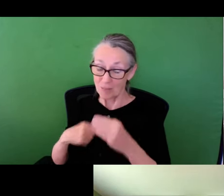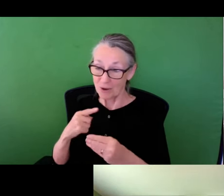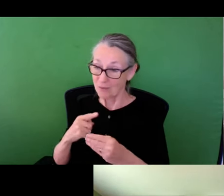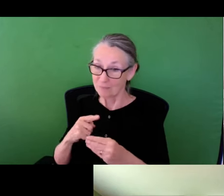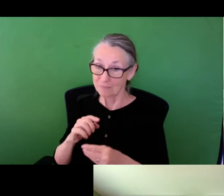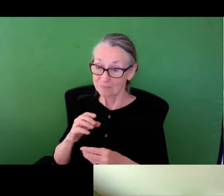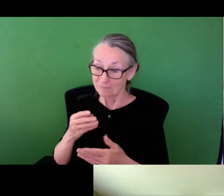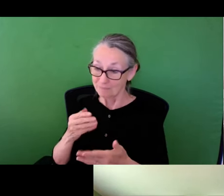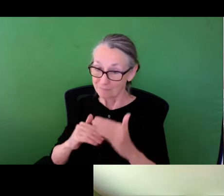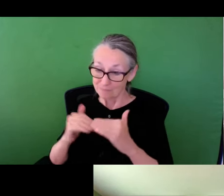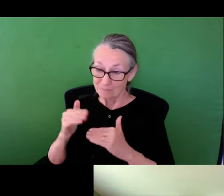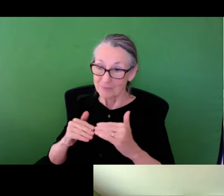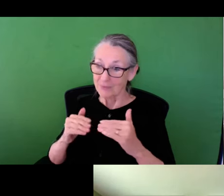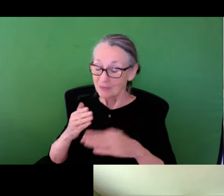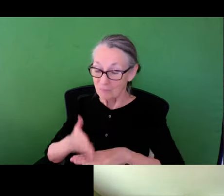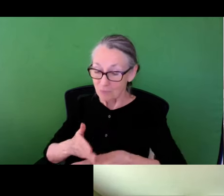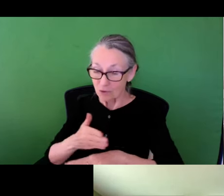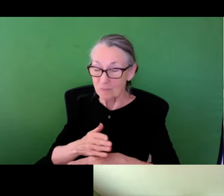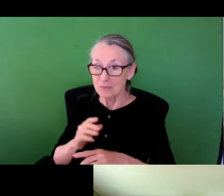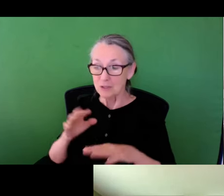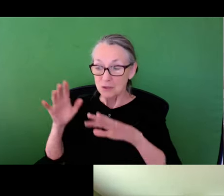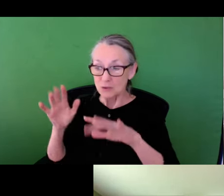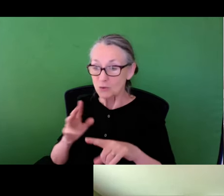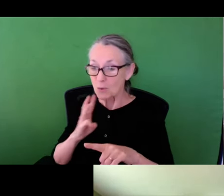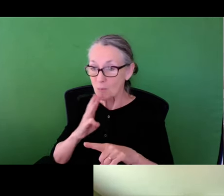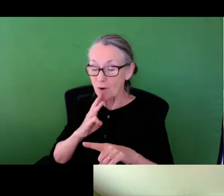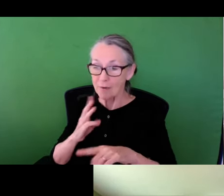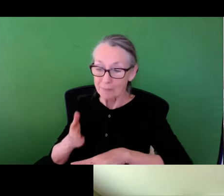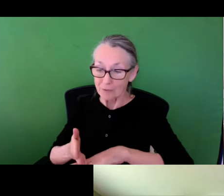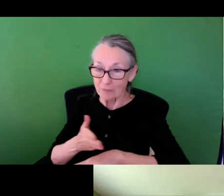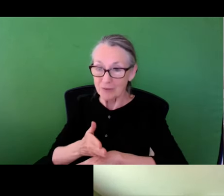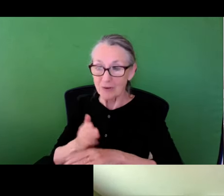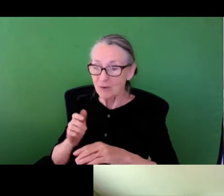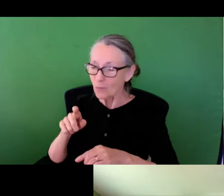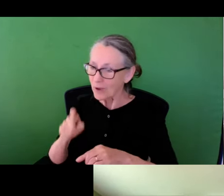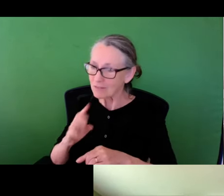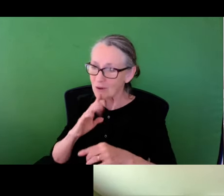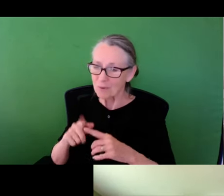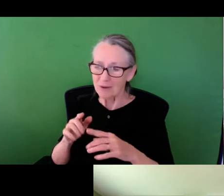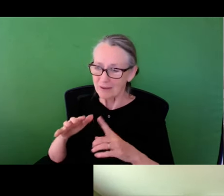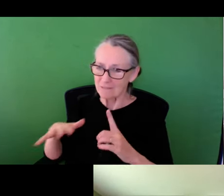We can have this conversation about capital improvement, stormwater planning, mitigation